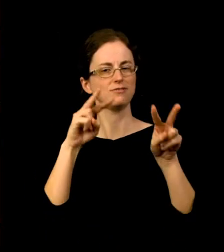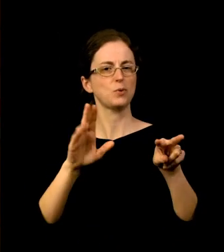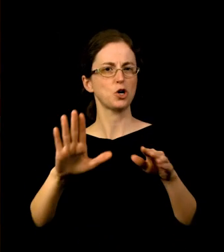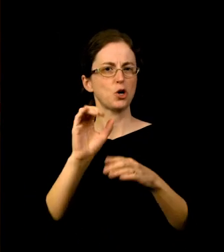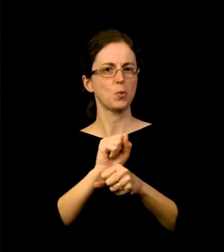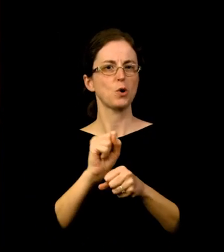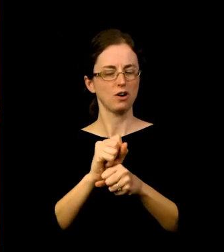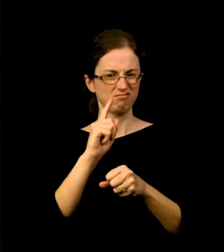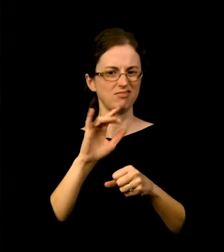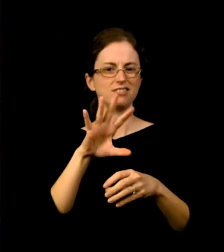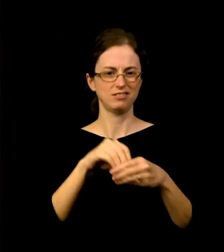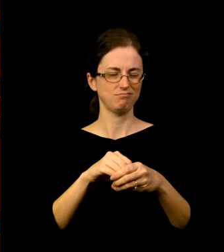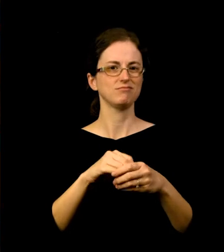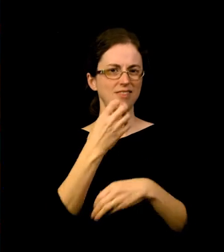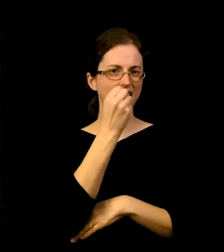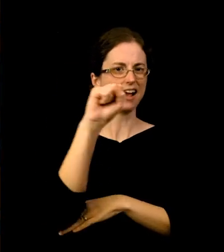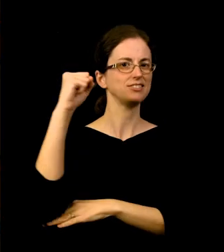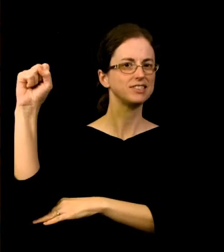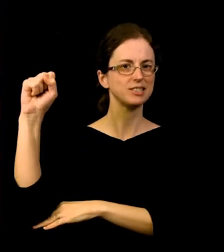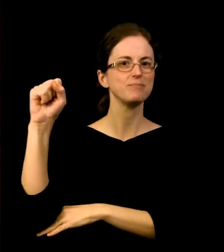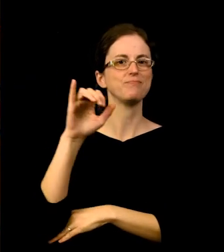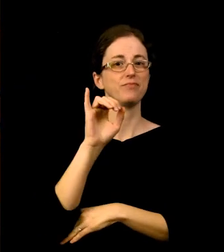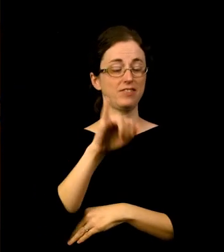This mural is an act of re-matriating the Portland Art Museum,